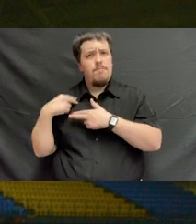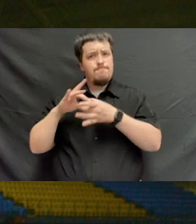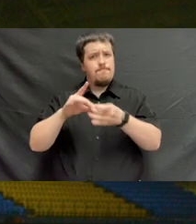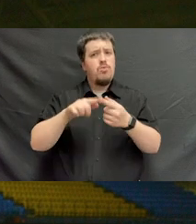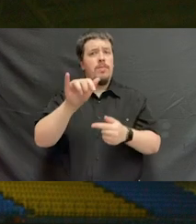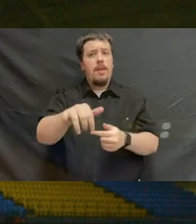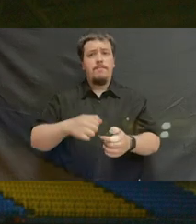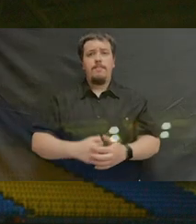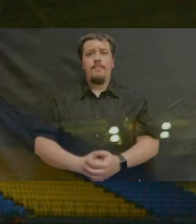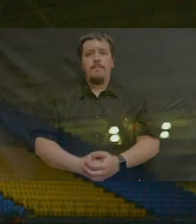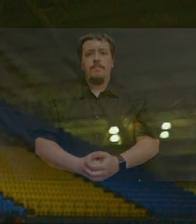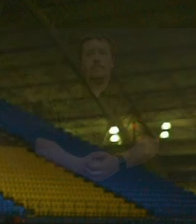and responsibilities thereto appertaining.